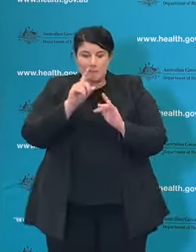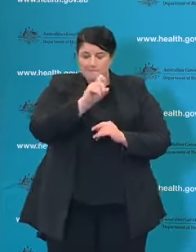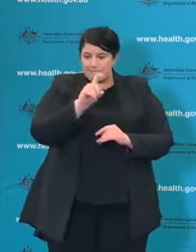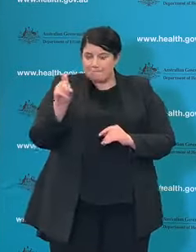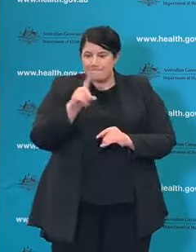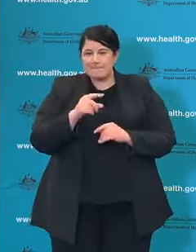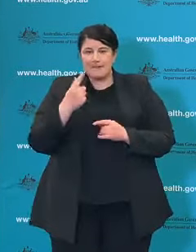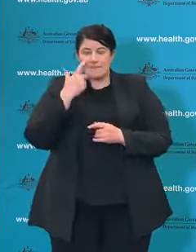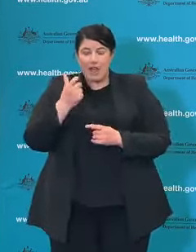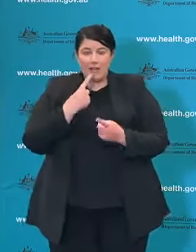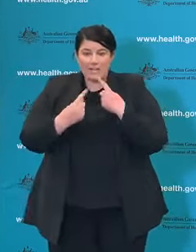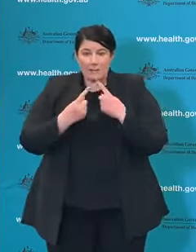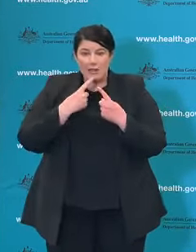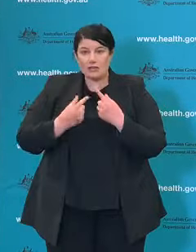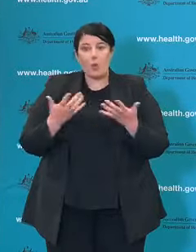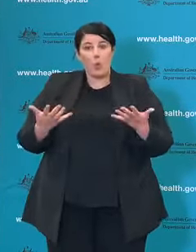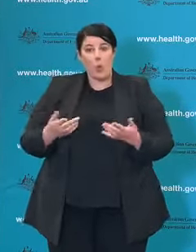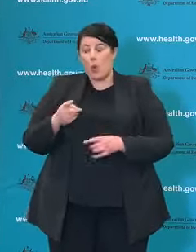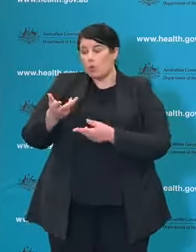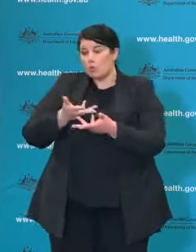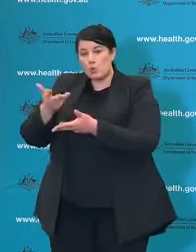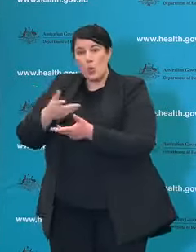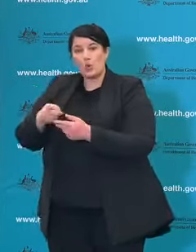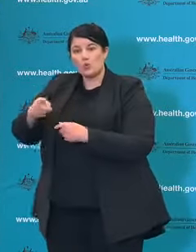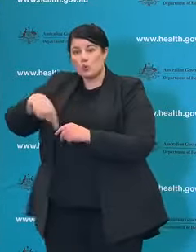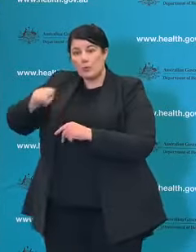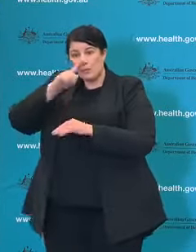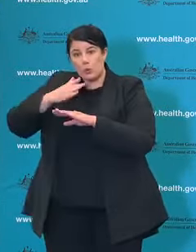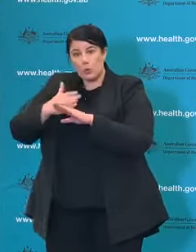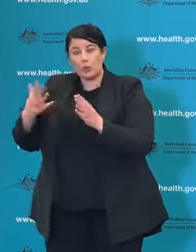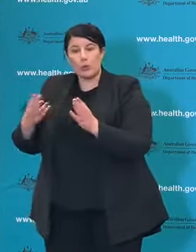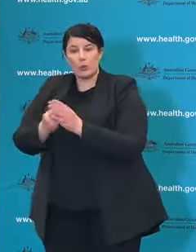Whether that is talking to colleagues and if you're a member of a health care